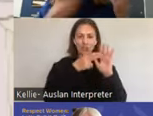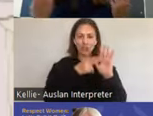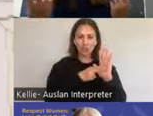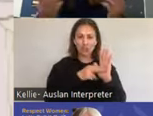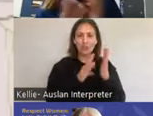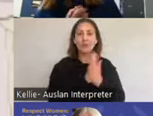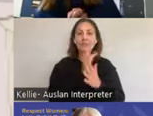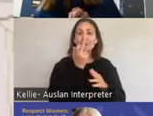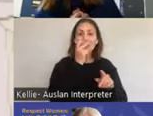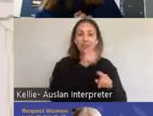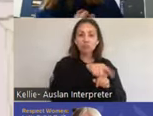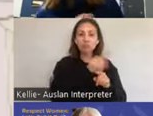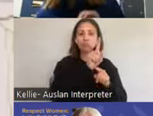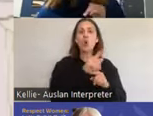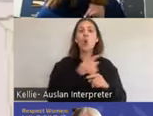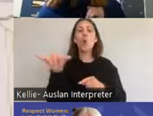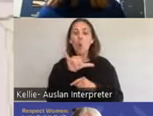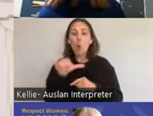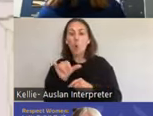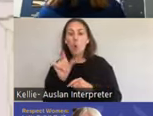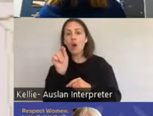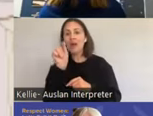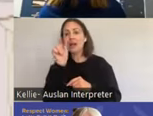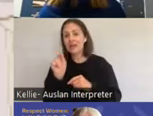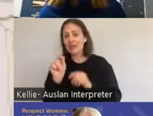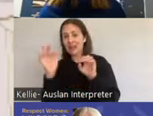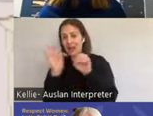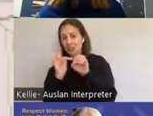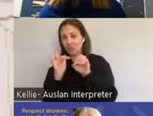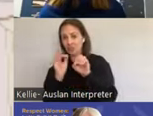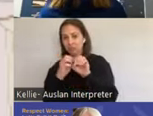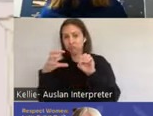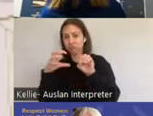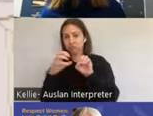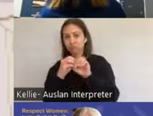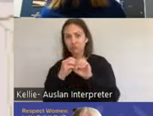and the erections of the clitoris. This is a flaccid clitoris up here